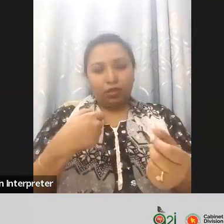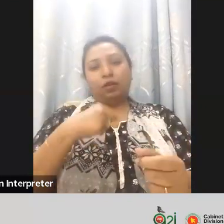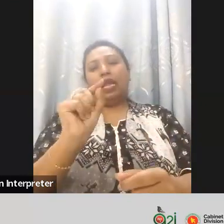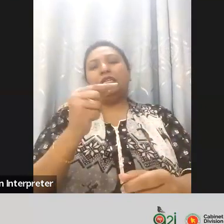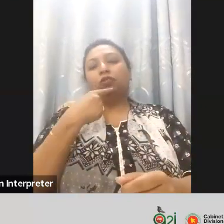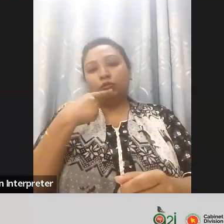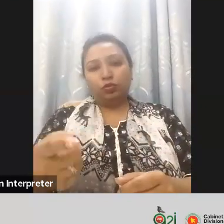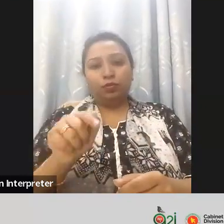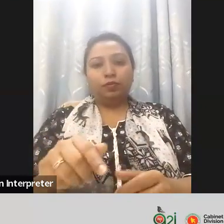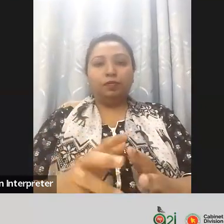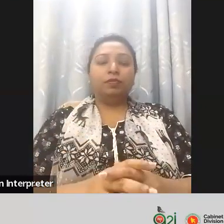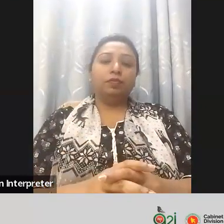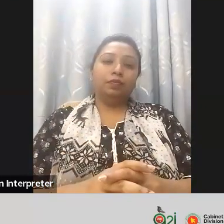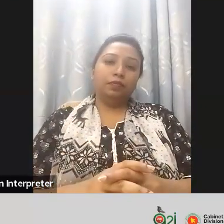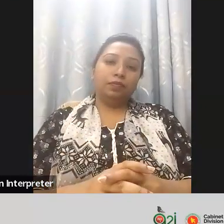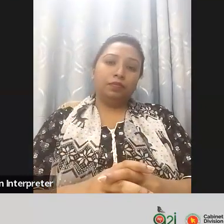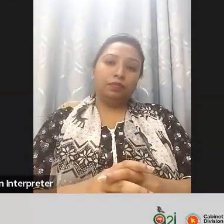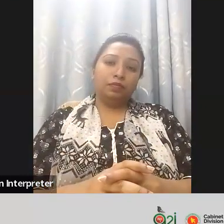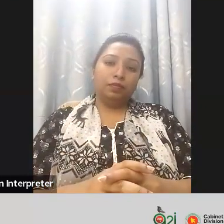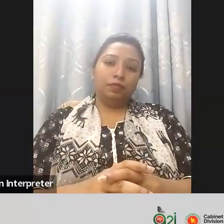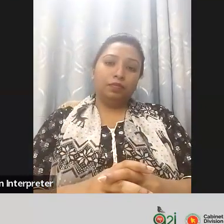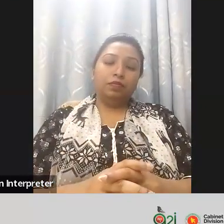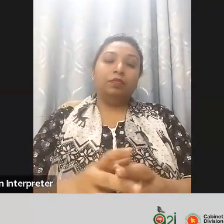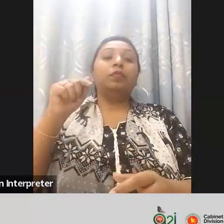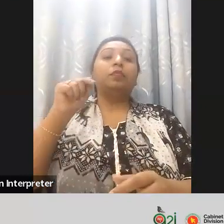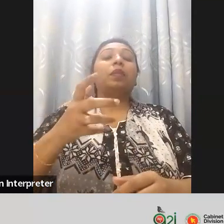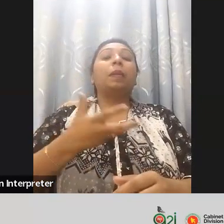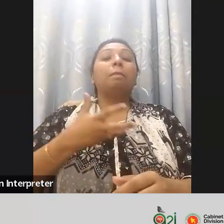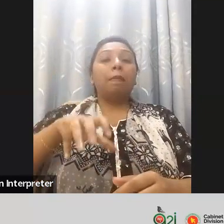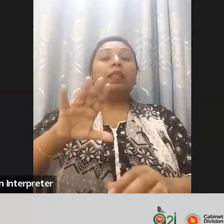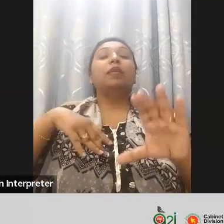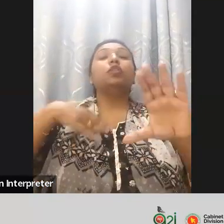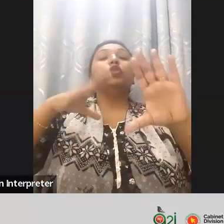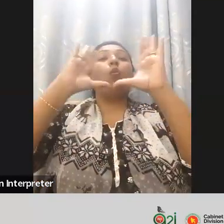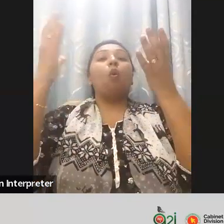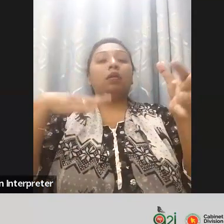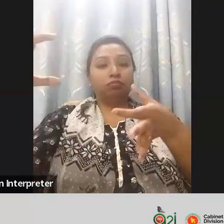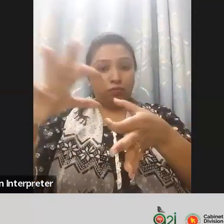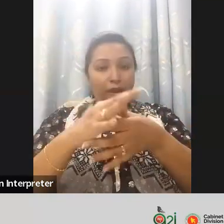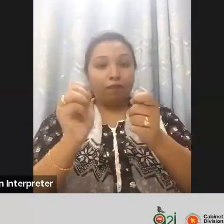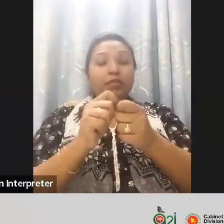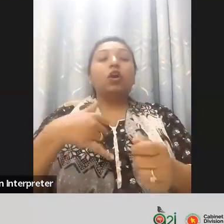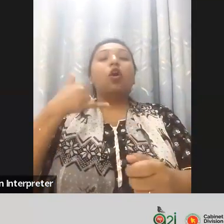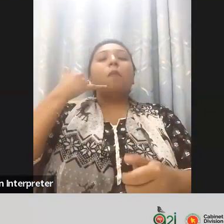collaboration. Regarding the device standard, Standard Operating Procedure and the imported